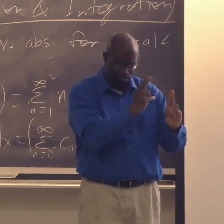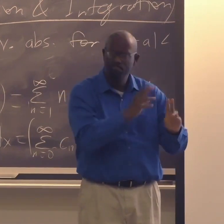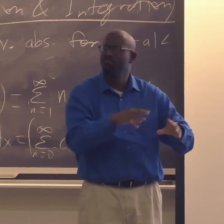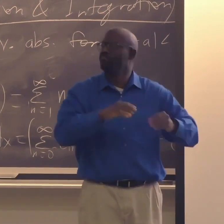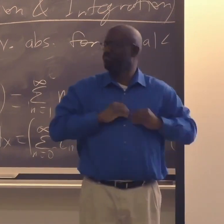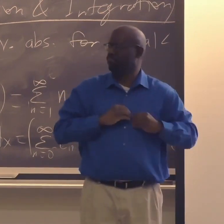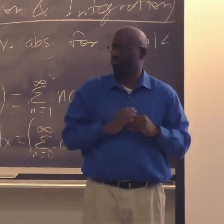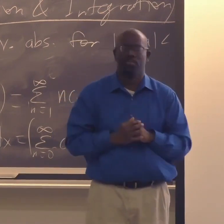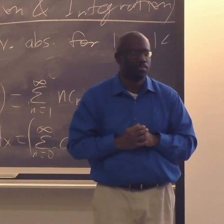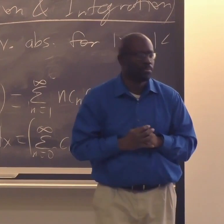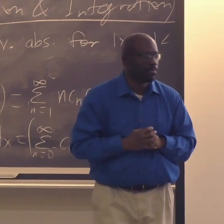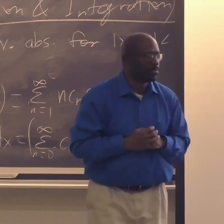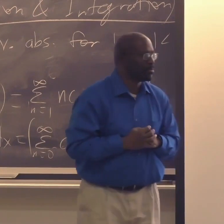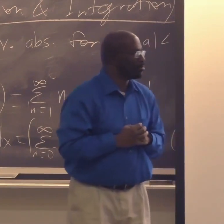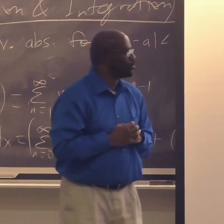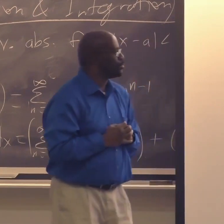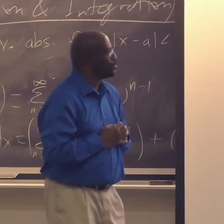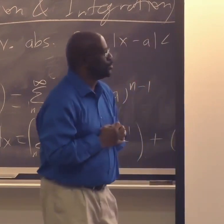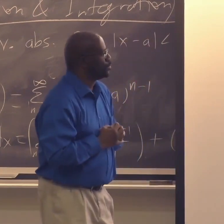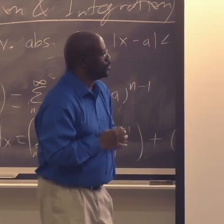and our characteristics and traits and be very tolerant.